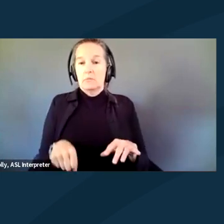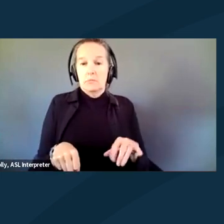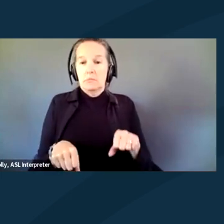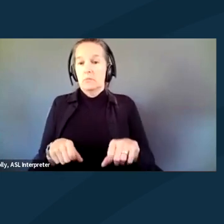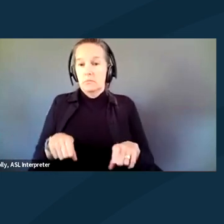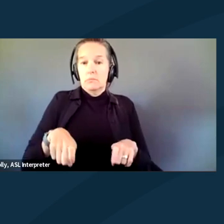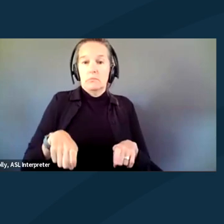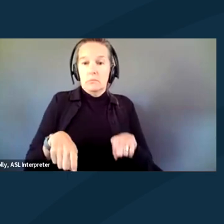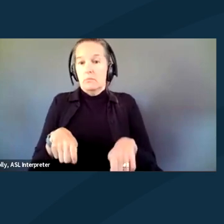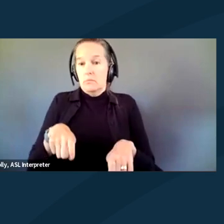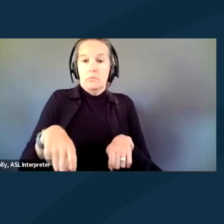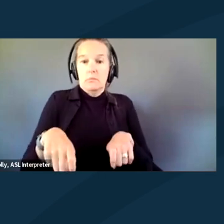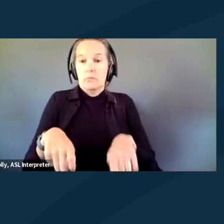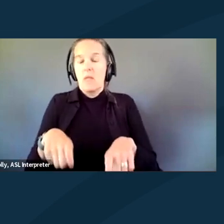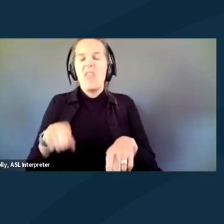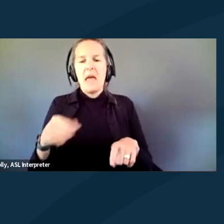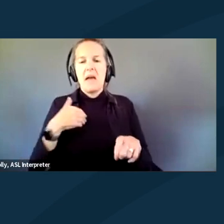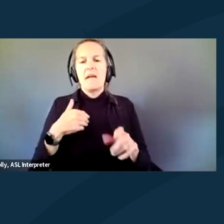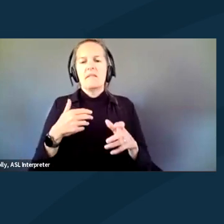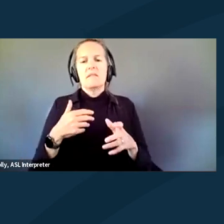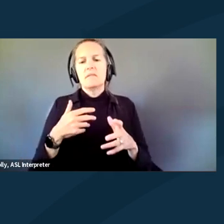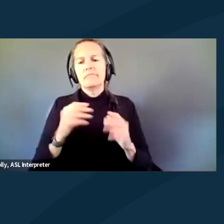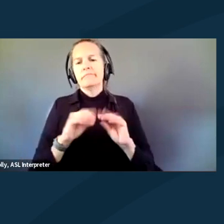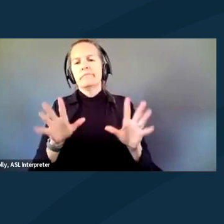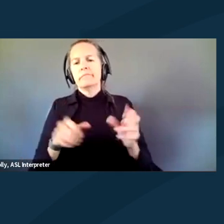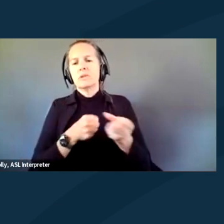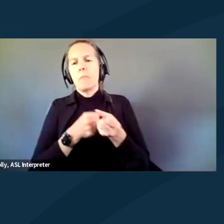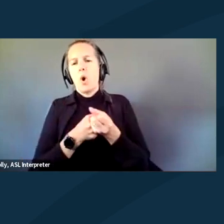extensive support needs, but they don't look.